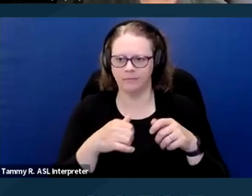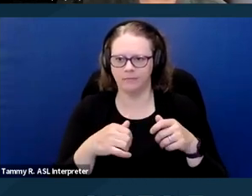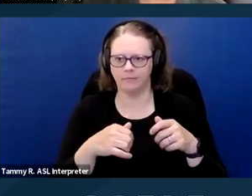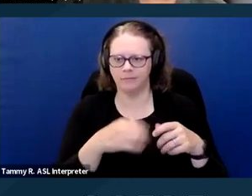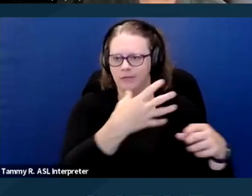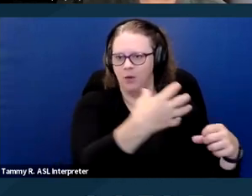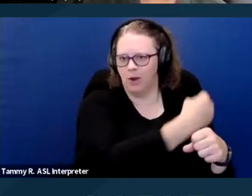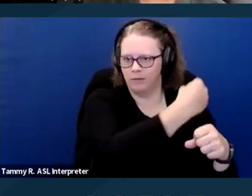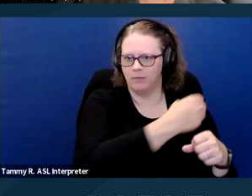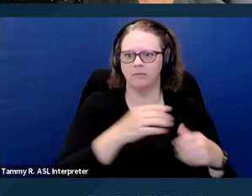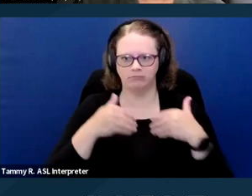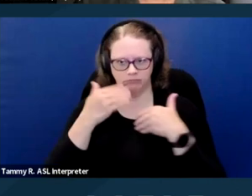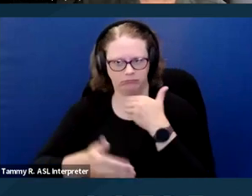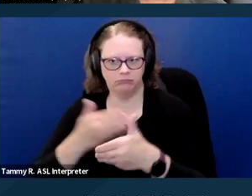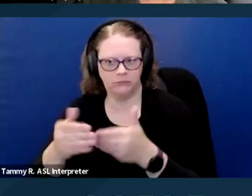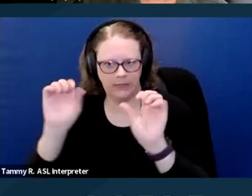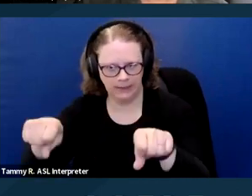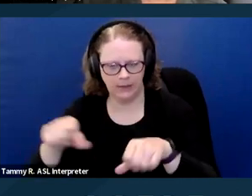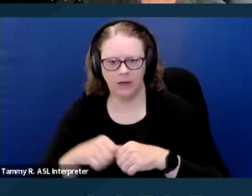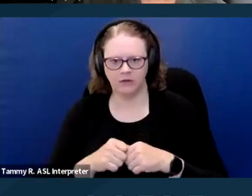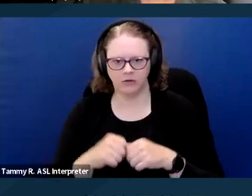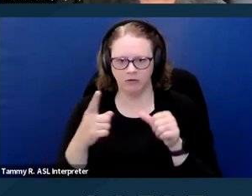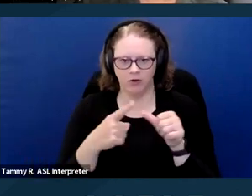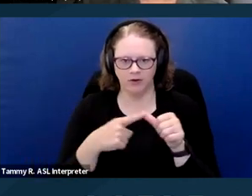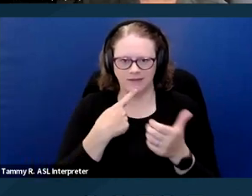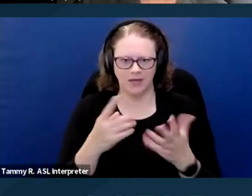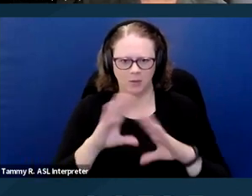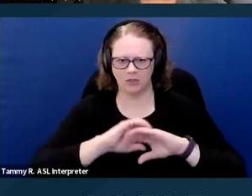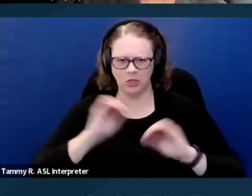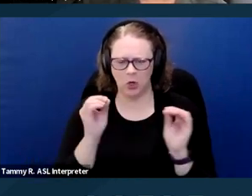First, that it was of no import that Ms. McClendon